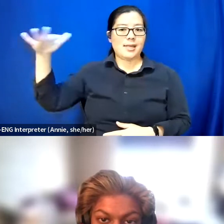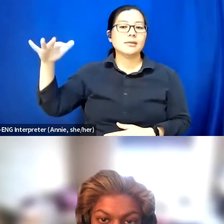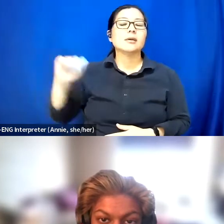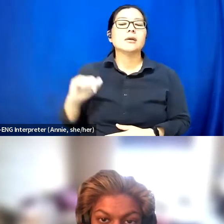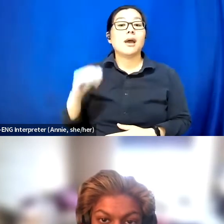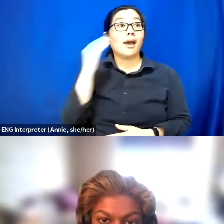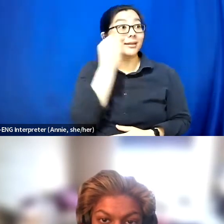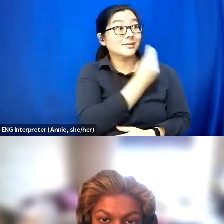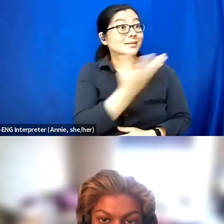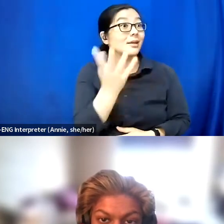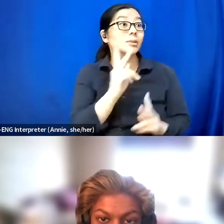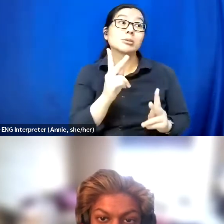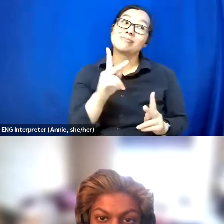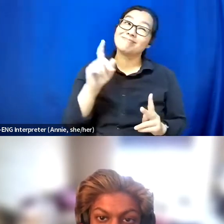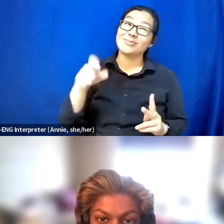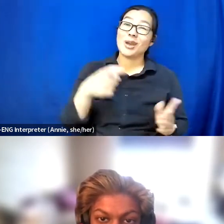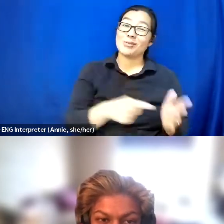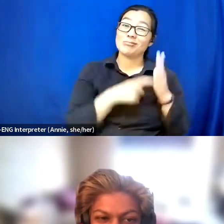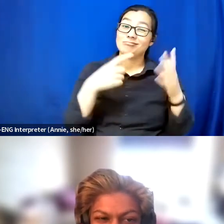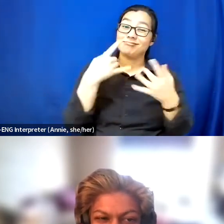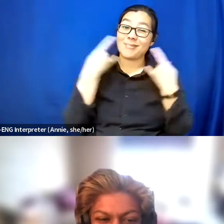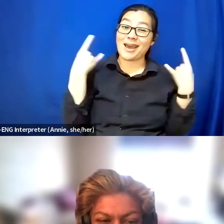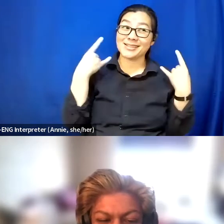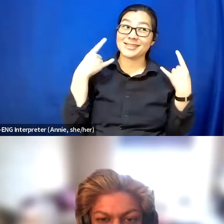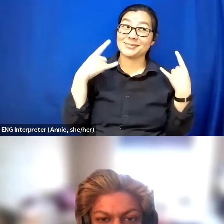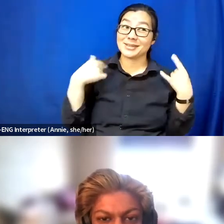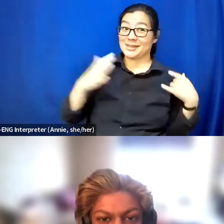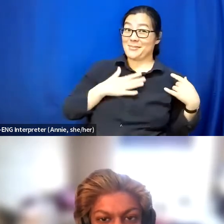that they have to wear masks because it's my event, are the only ones that I can go to.